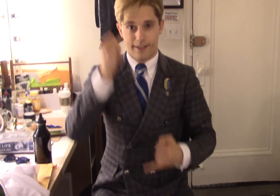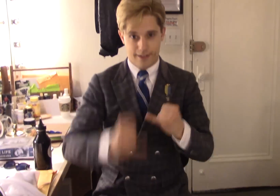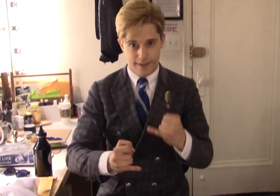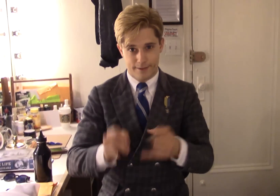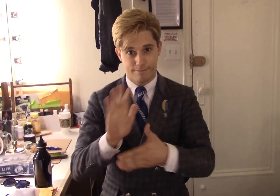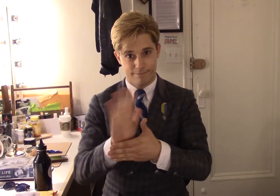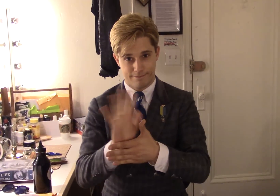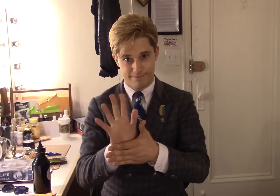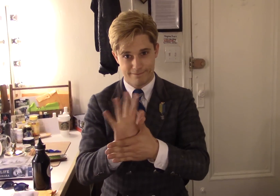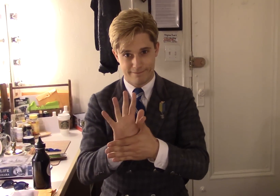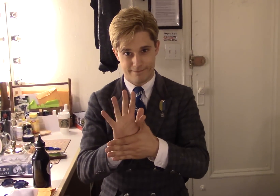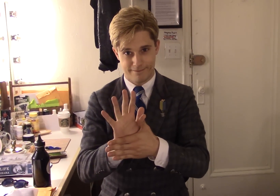For the last video blog